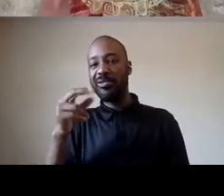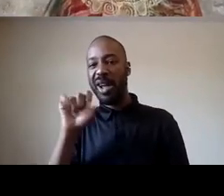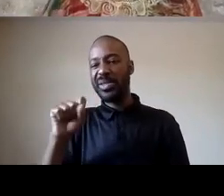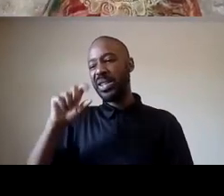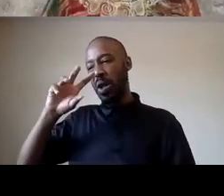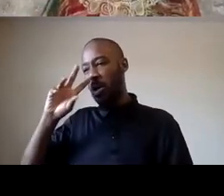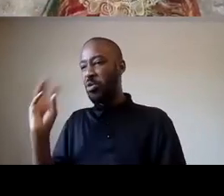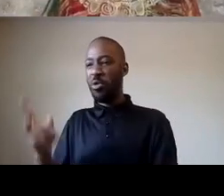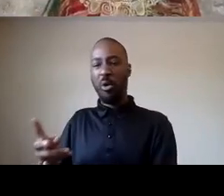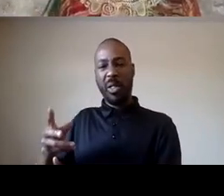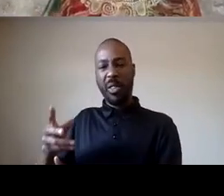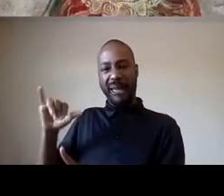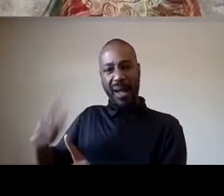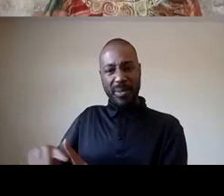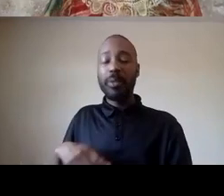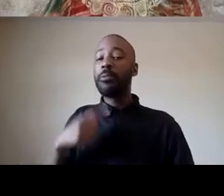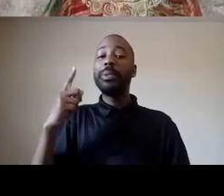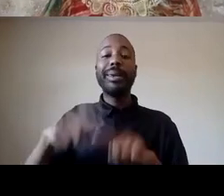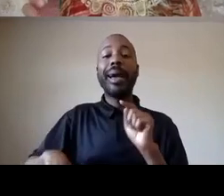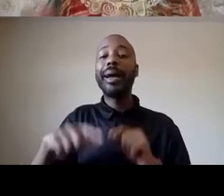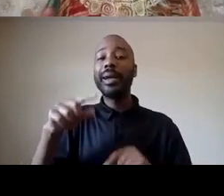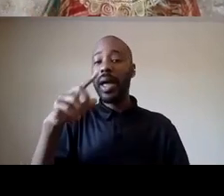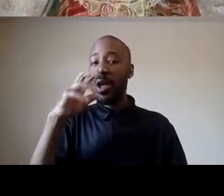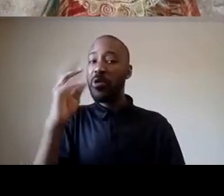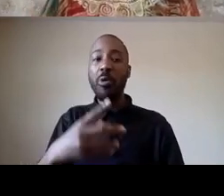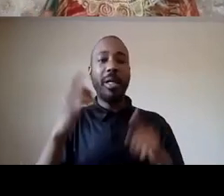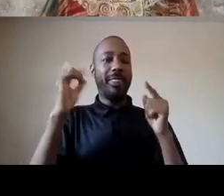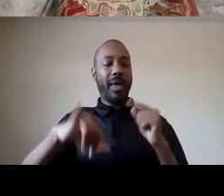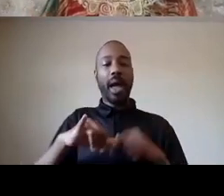60 year old black man was killed last night in lancaster by l.a county